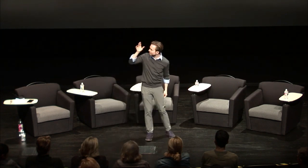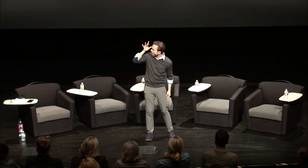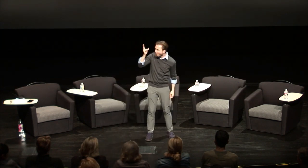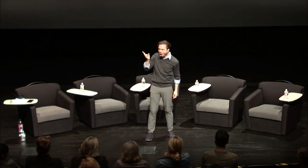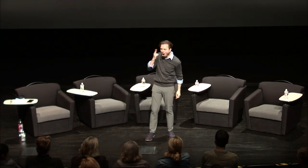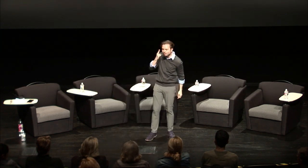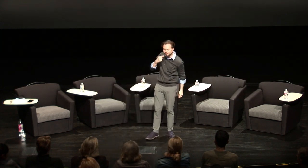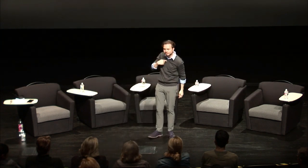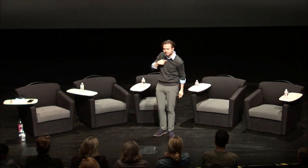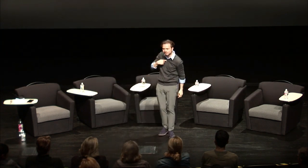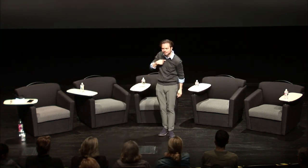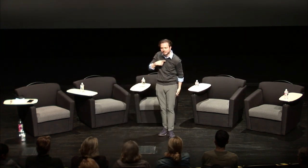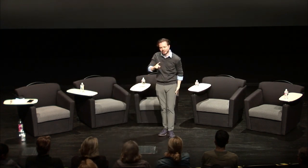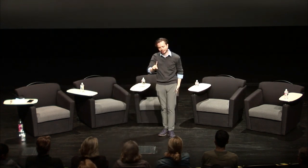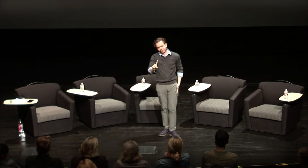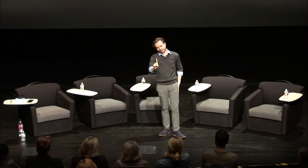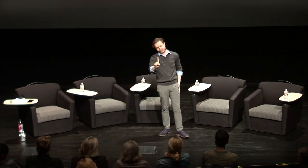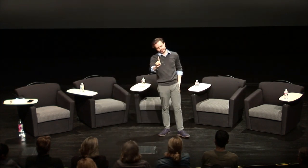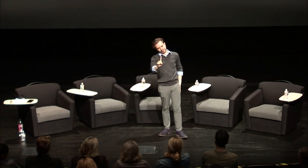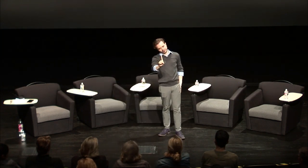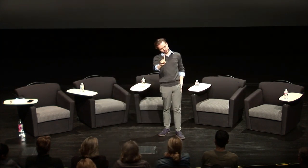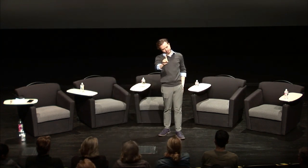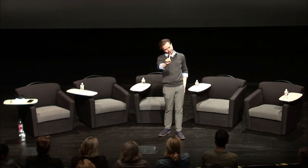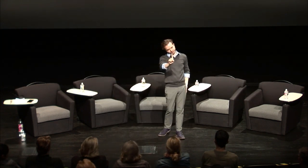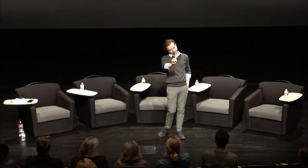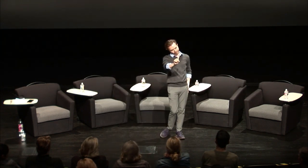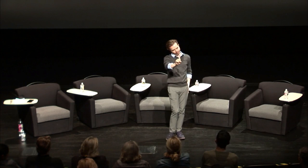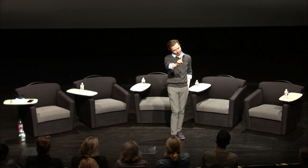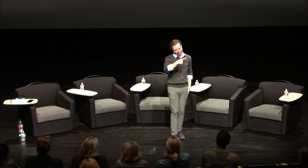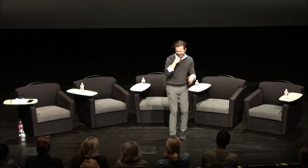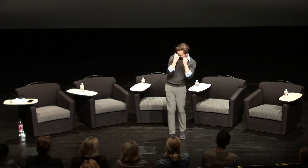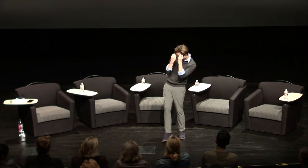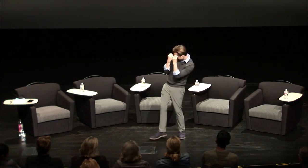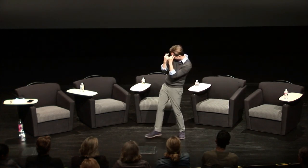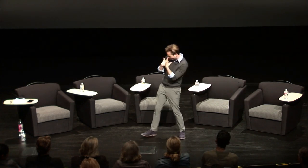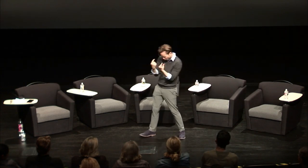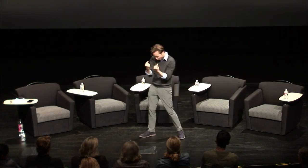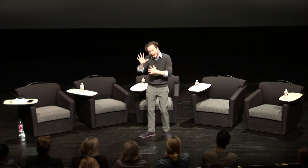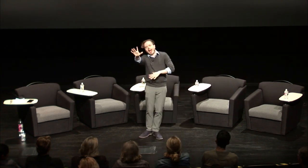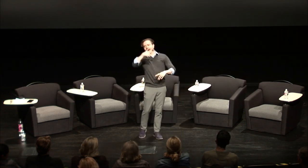you think I was gonna let it go down like that I had to come up with a way to